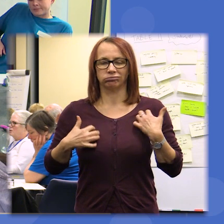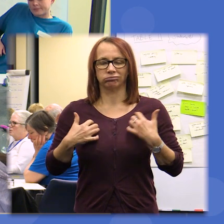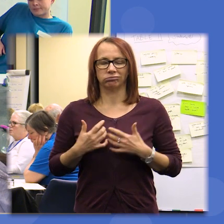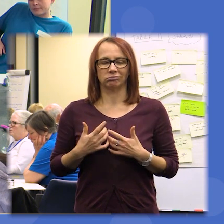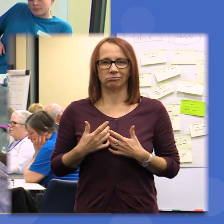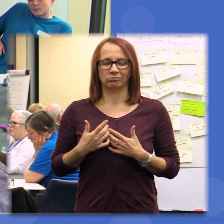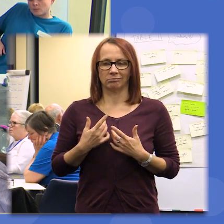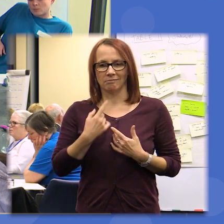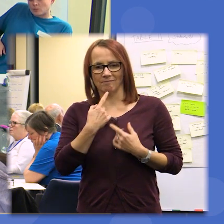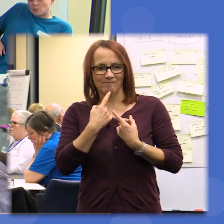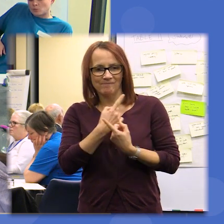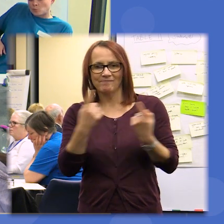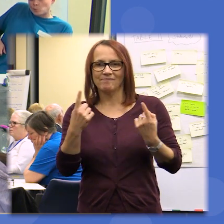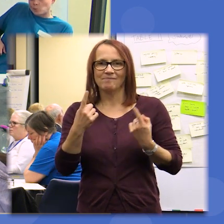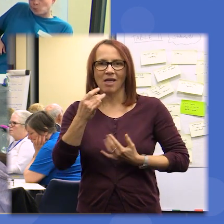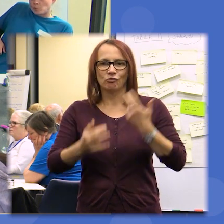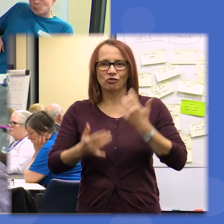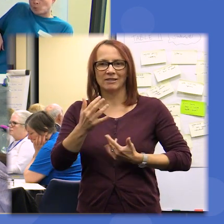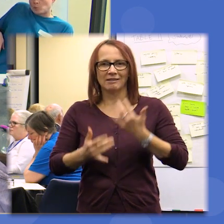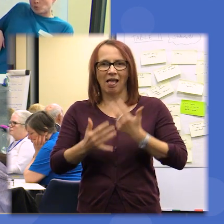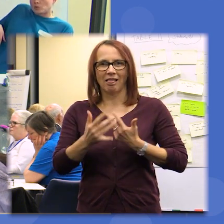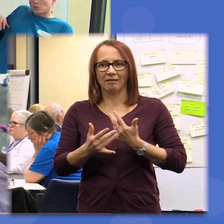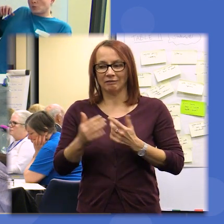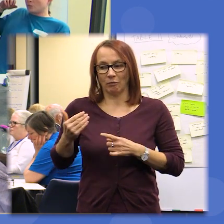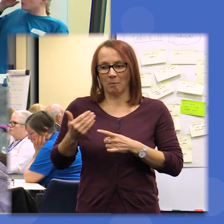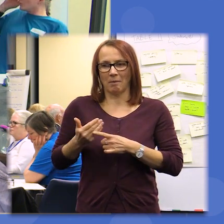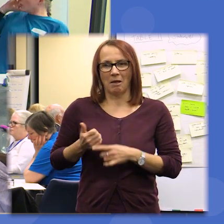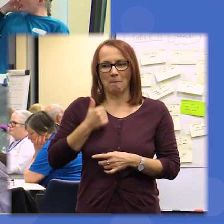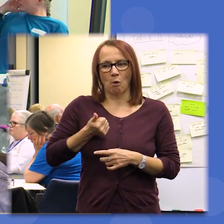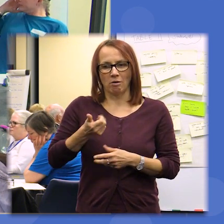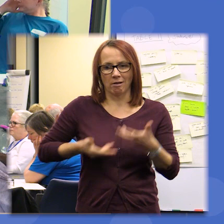the results from that process that you've gone through this morning and we